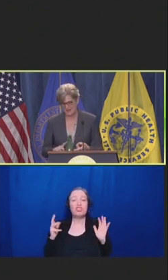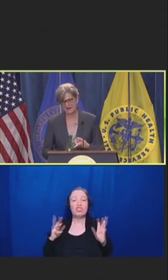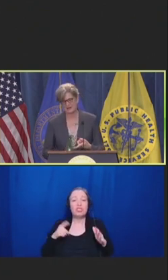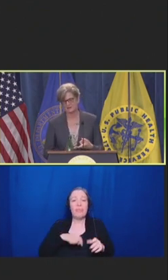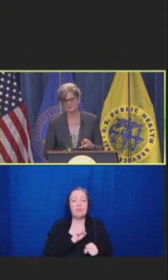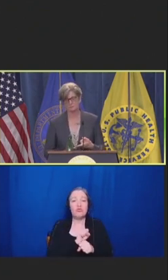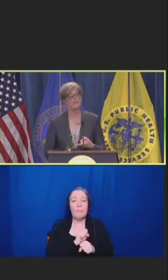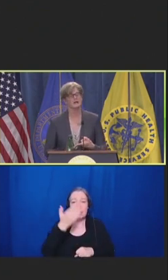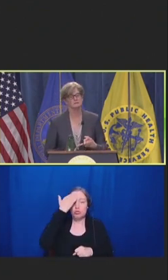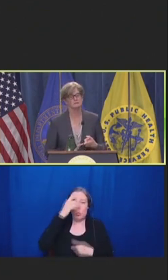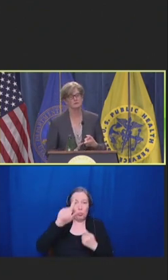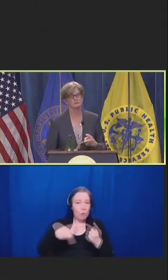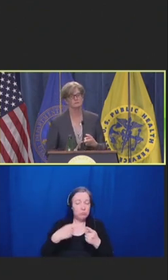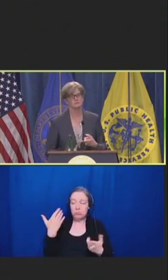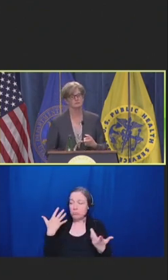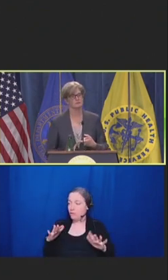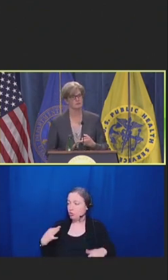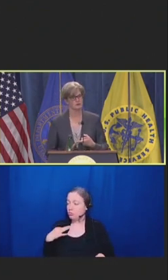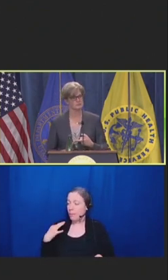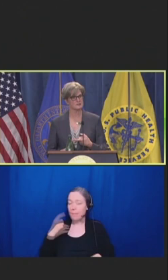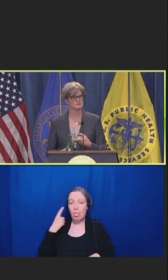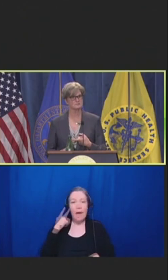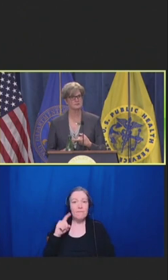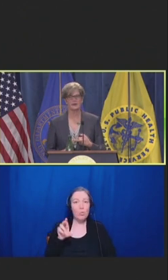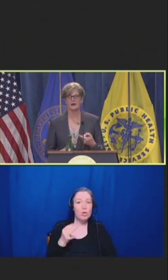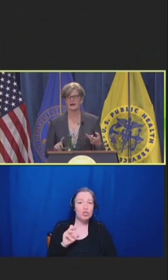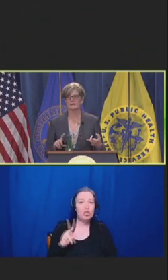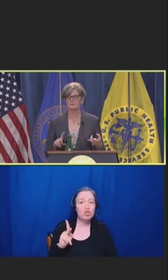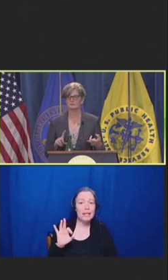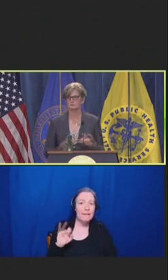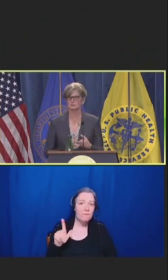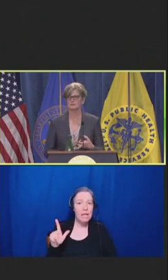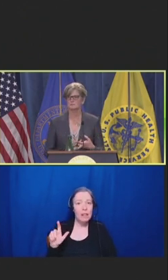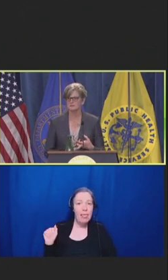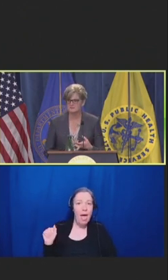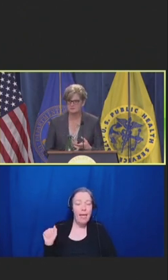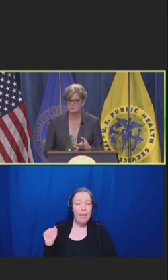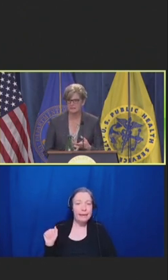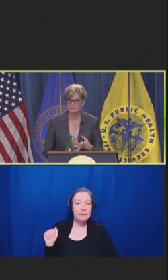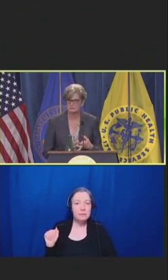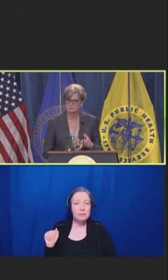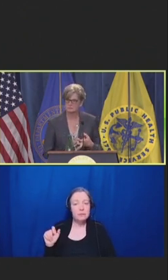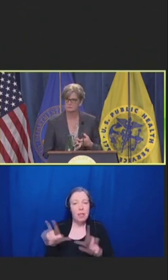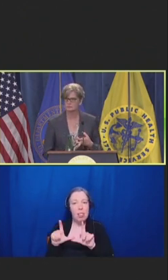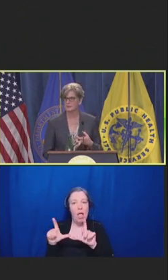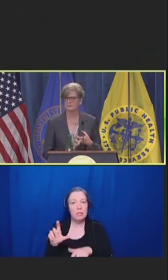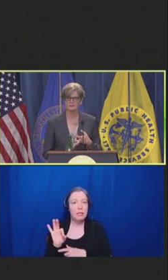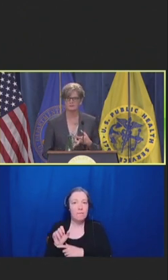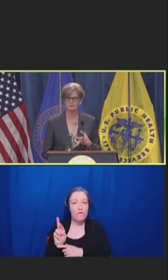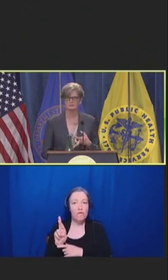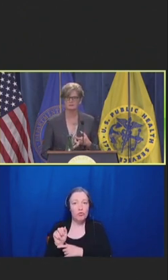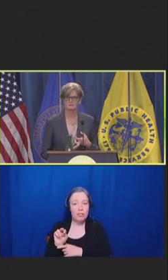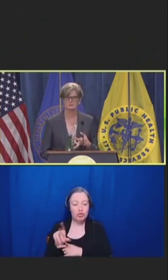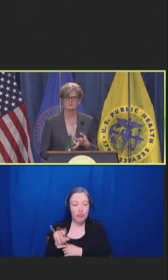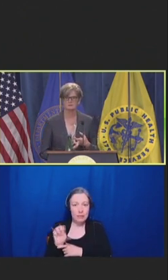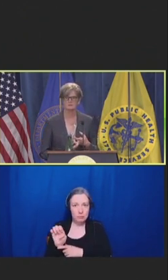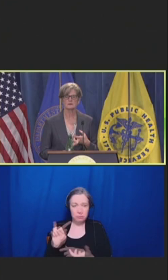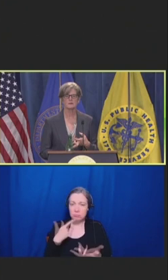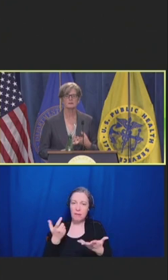I have applied for a Chick-fil-A franchise. I have written a business plan for my bakery." They're making plans.